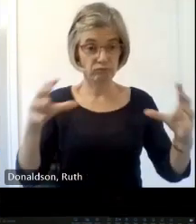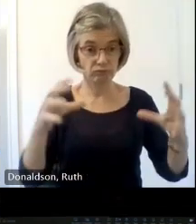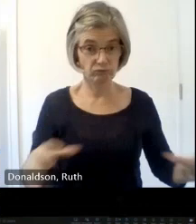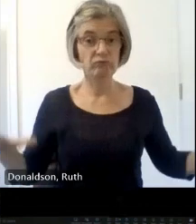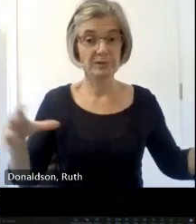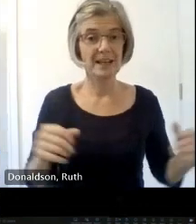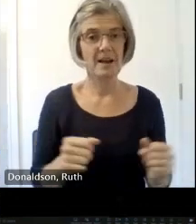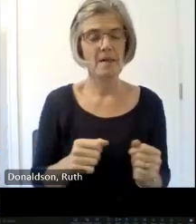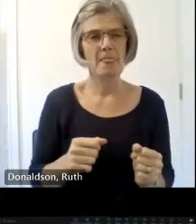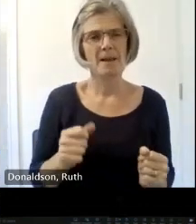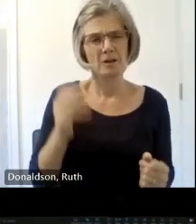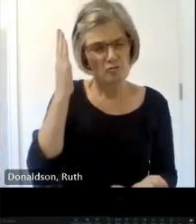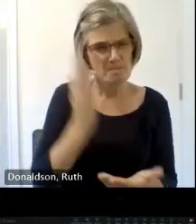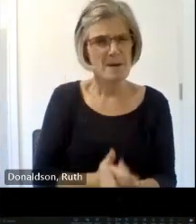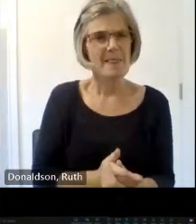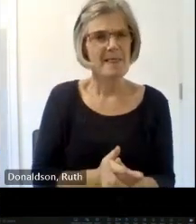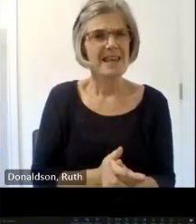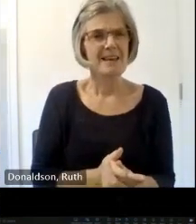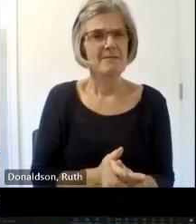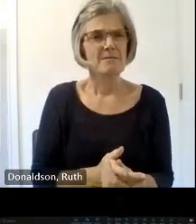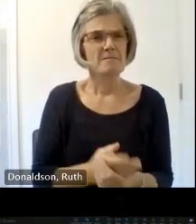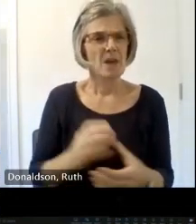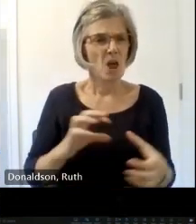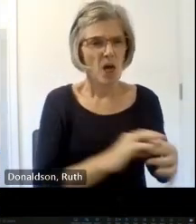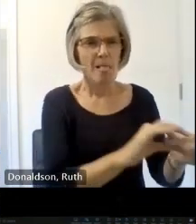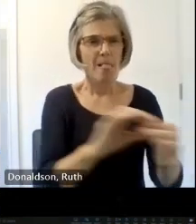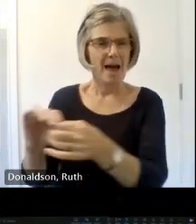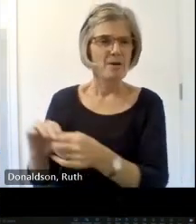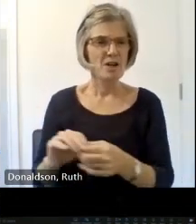a bottom up collaborative approach is best we create a community Heritage Network which can